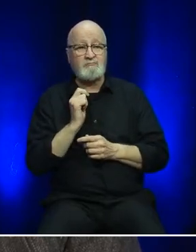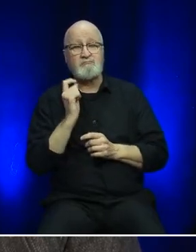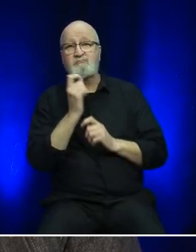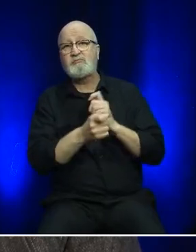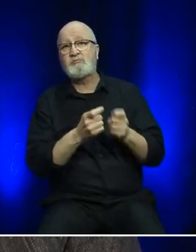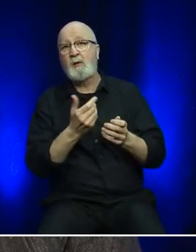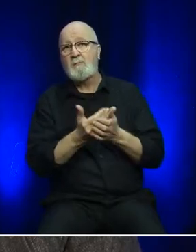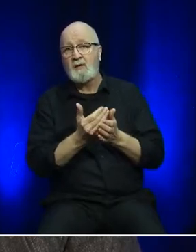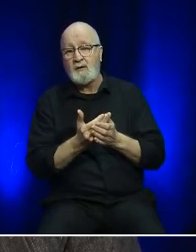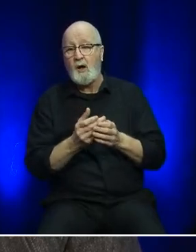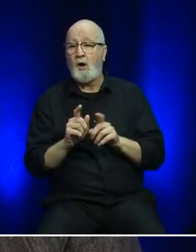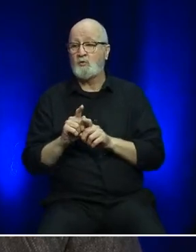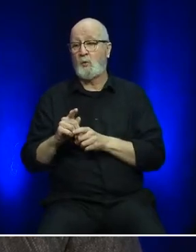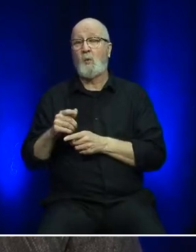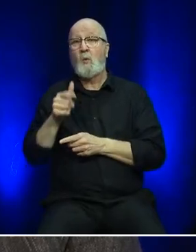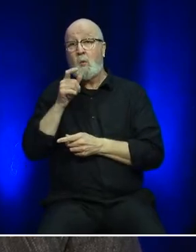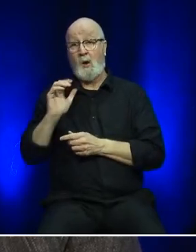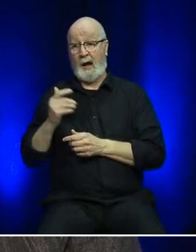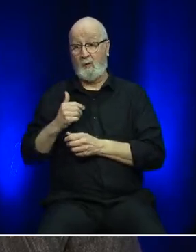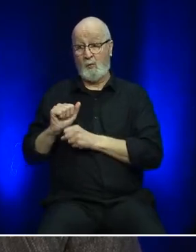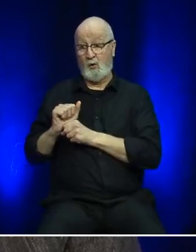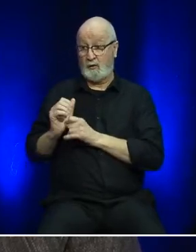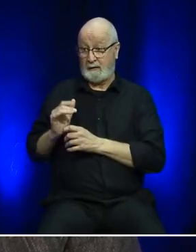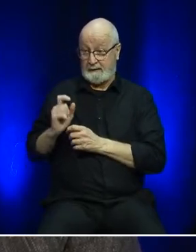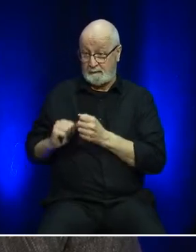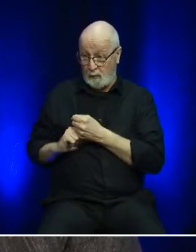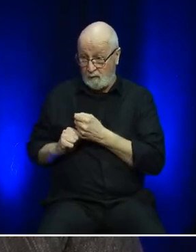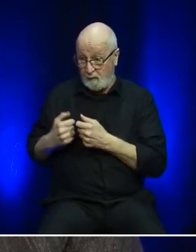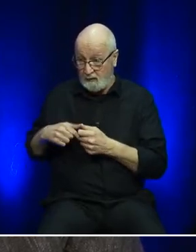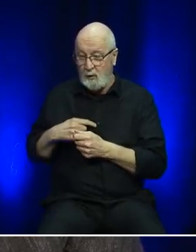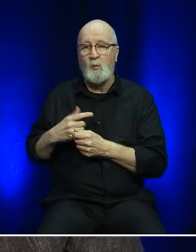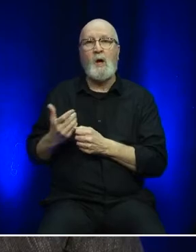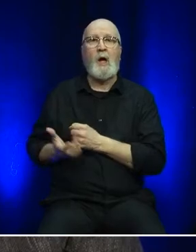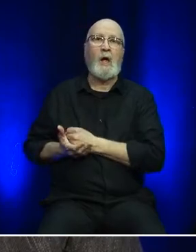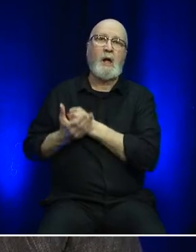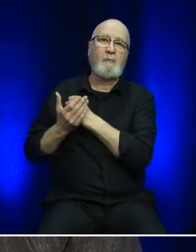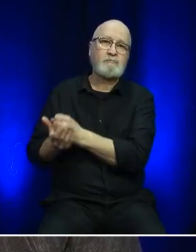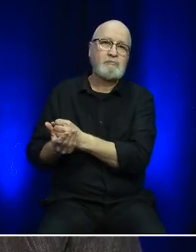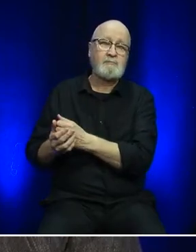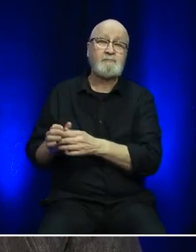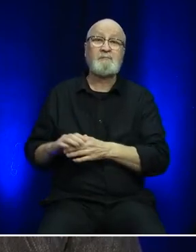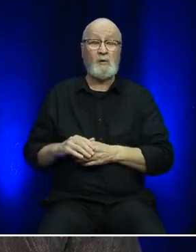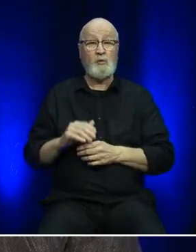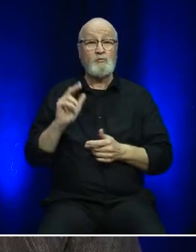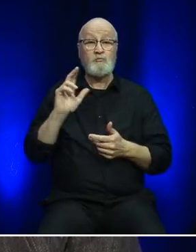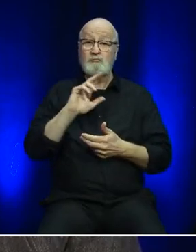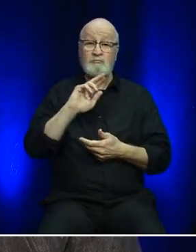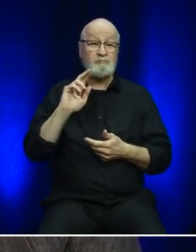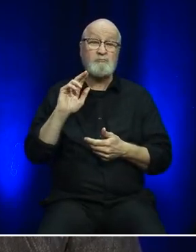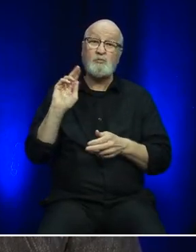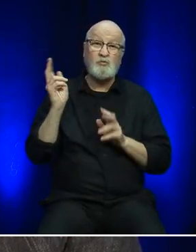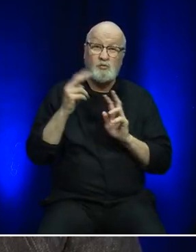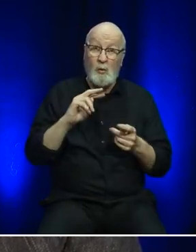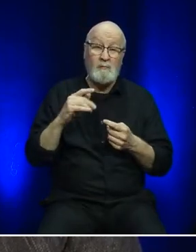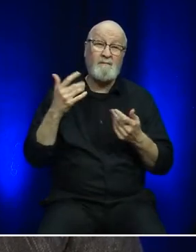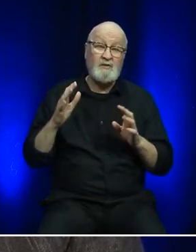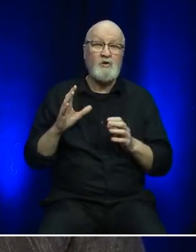directly with employees who need our support. Although the storm has passed the recovery efforts will take many months.